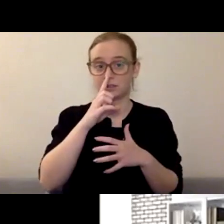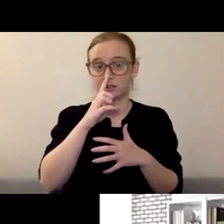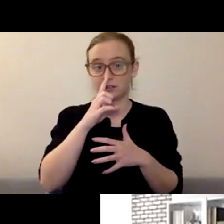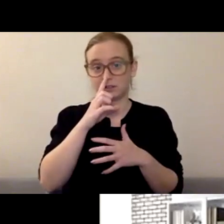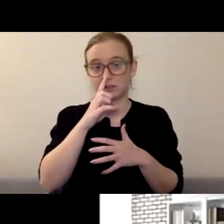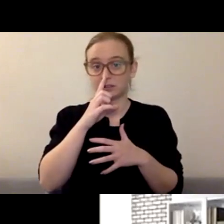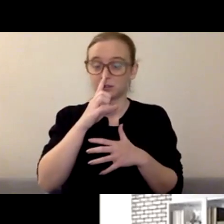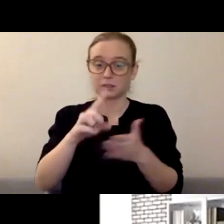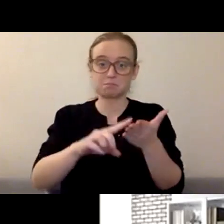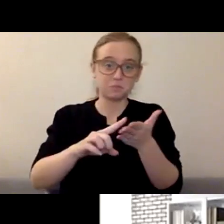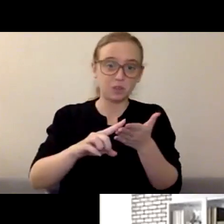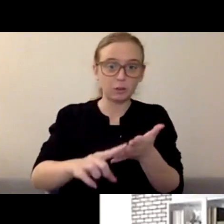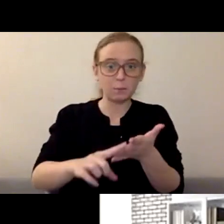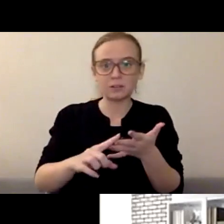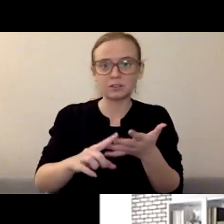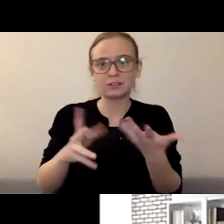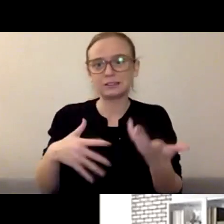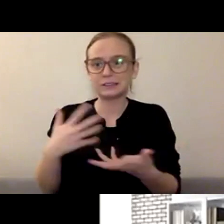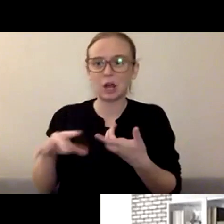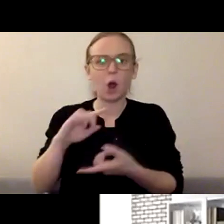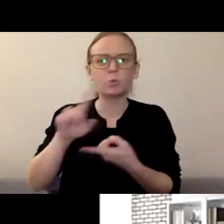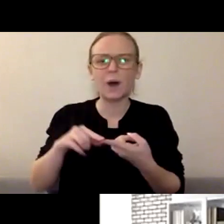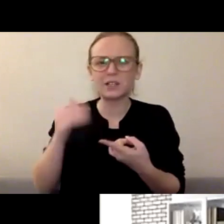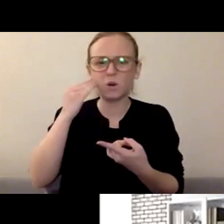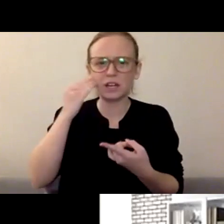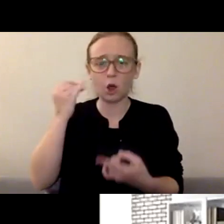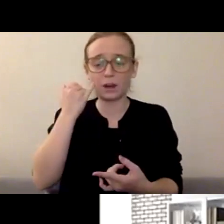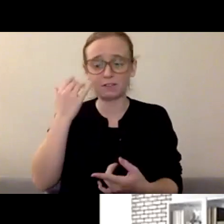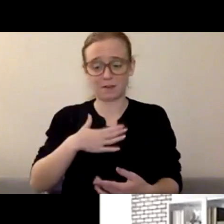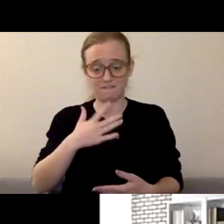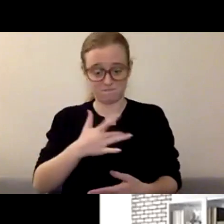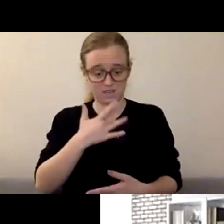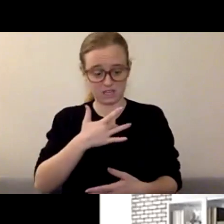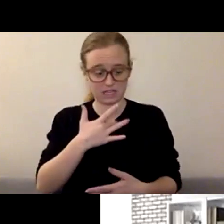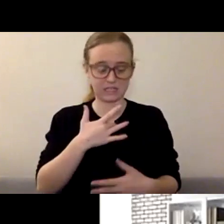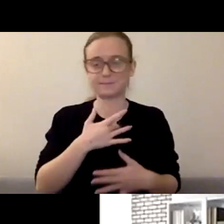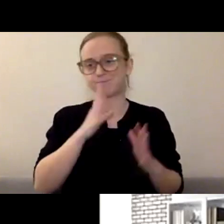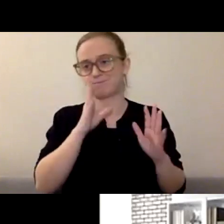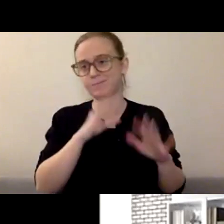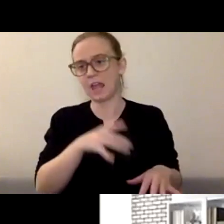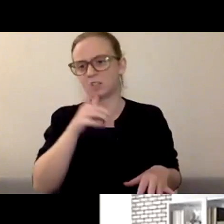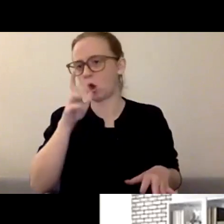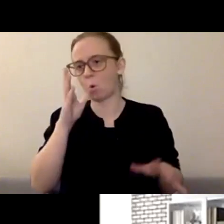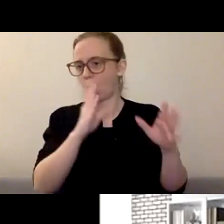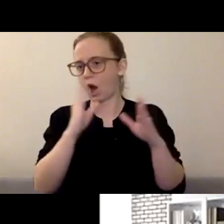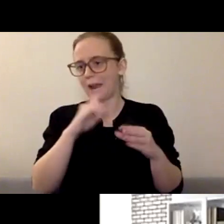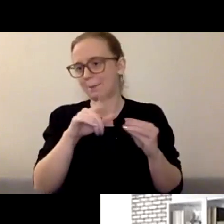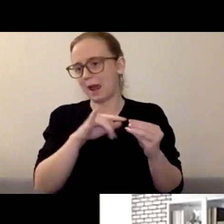is just don't worry about it, just get through it, I'm okay, and when I need to be concerned, when I need to maybe raise that white flag essentially